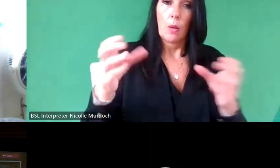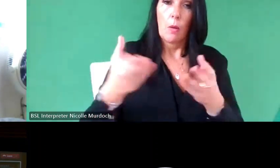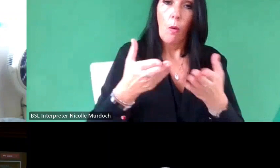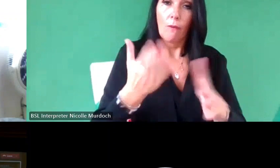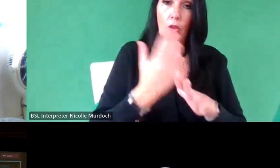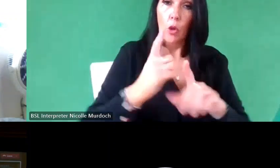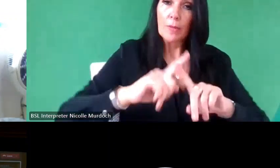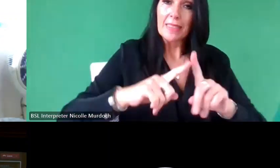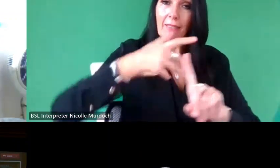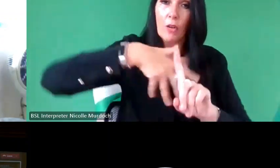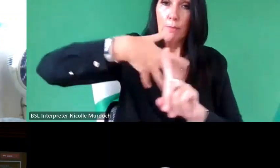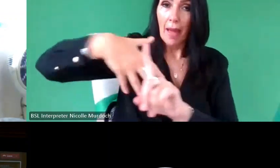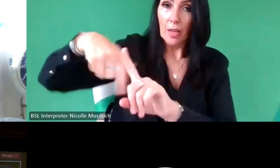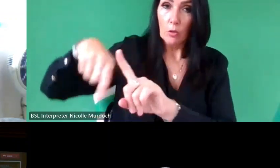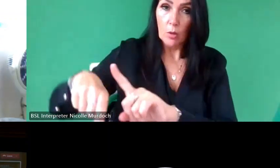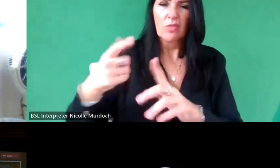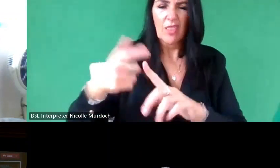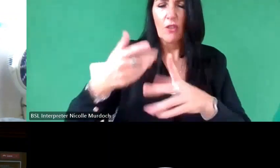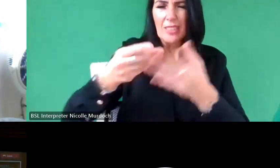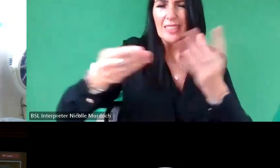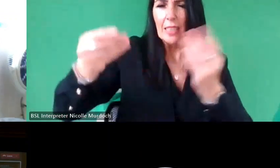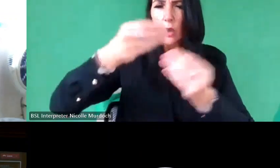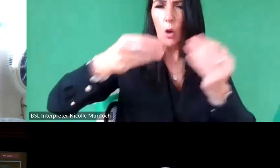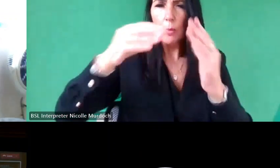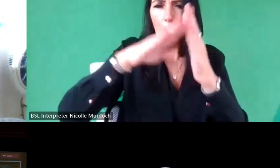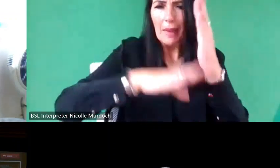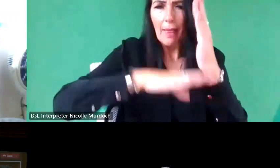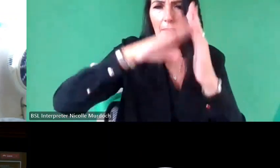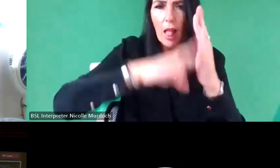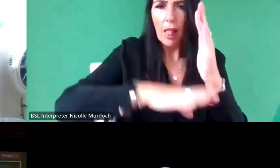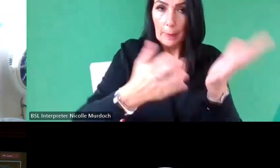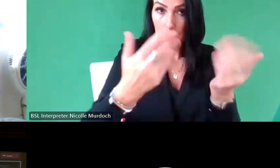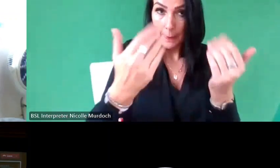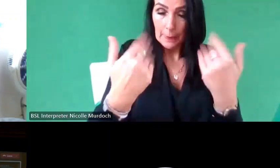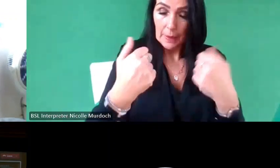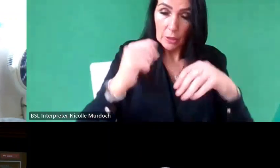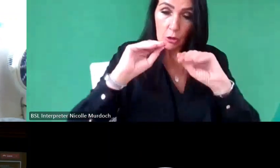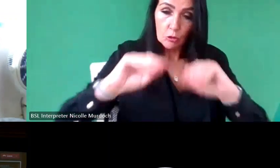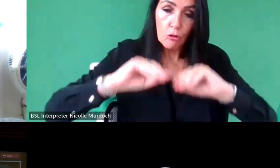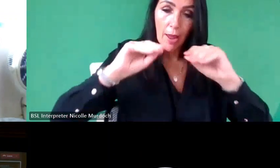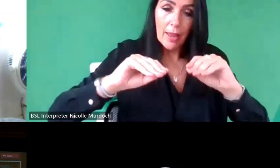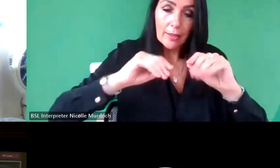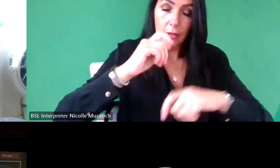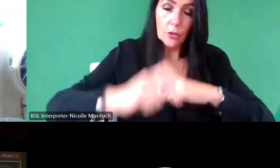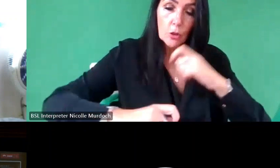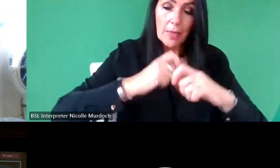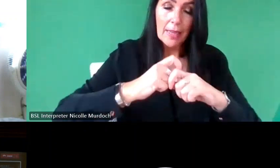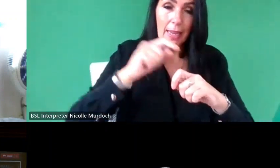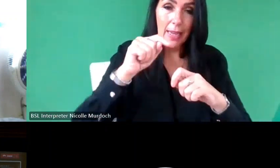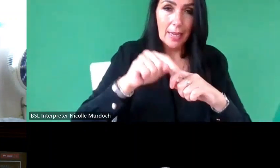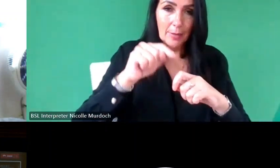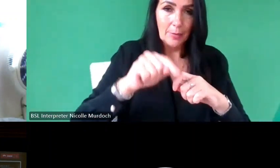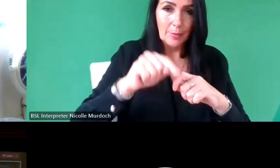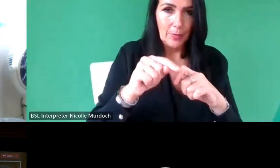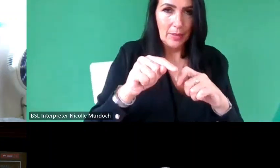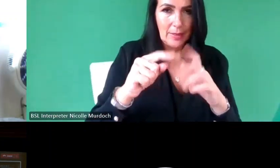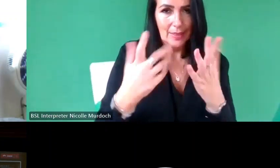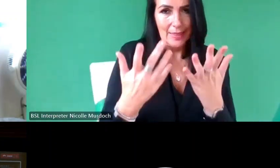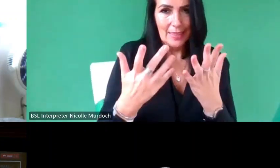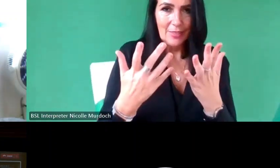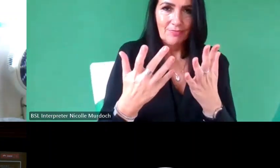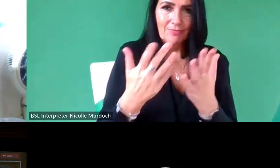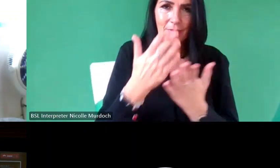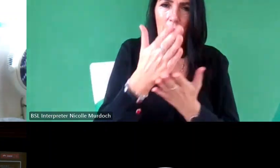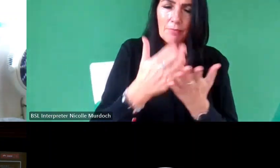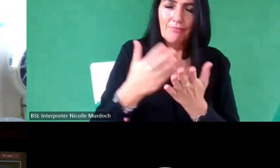deived backgrounds um to train up as as a as um kind of par archists you and I think we need more